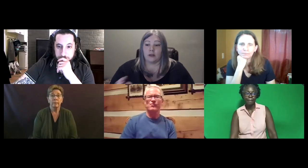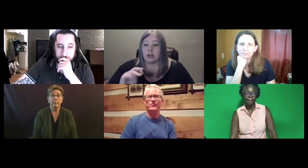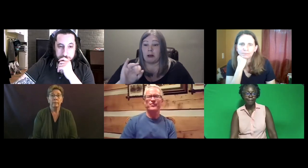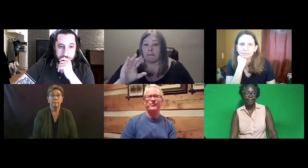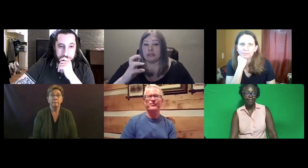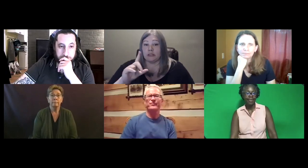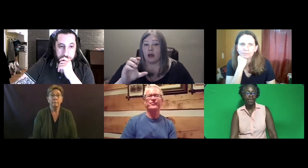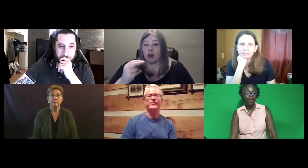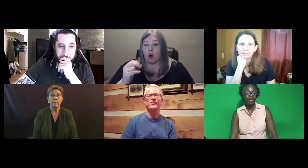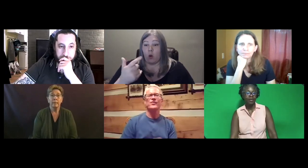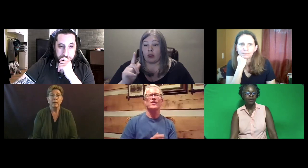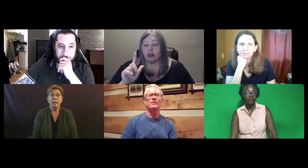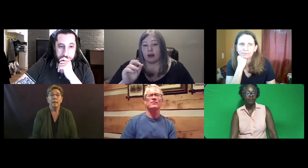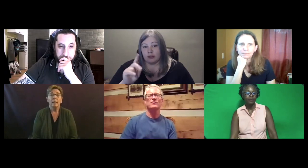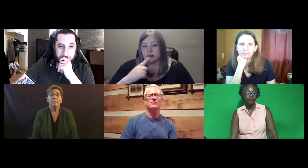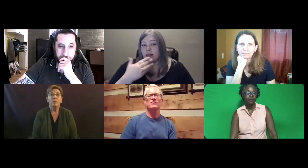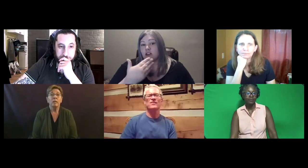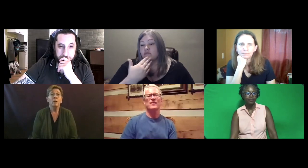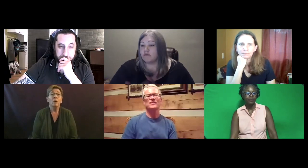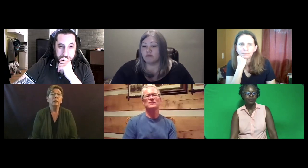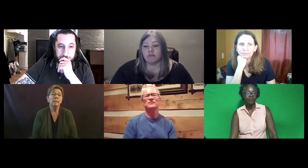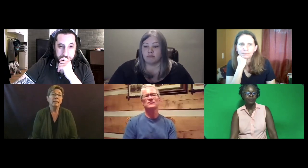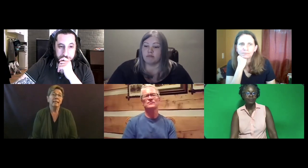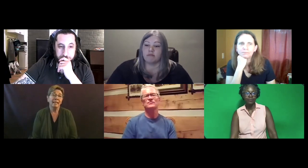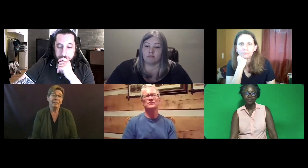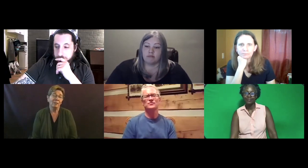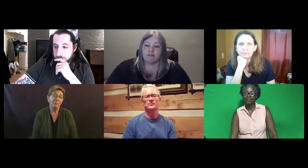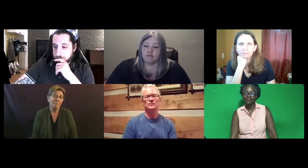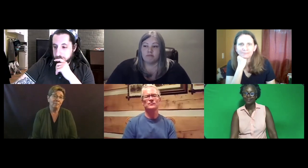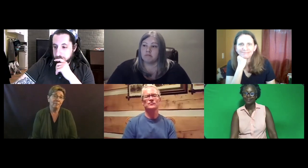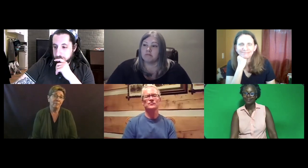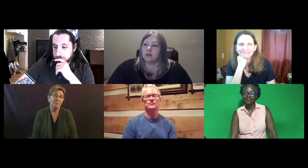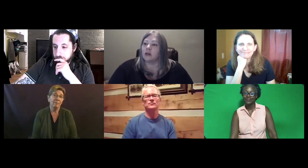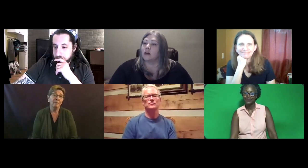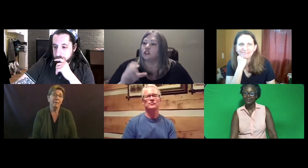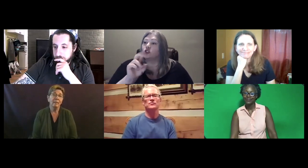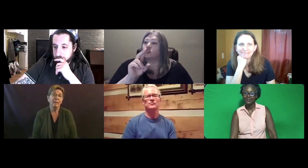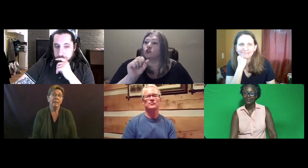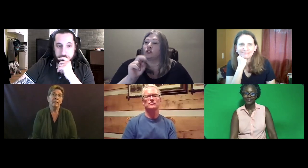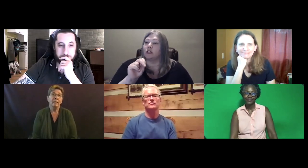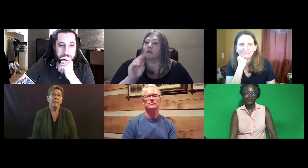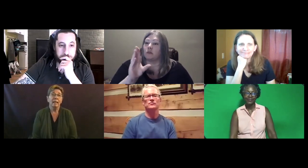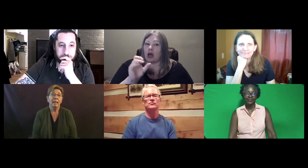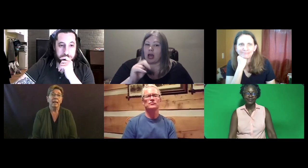Katie: Michelle said thank you.